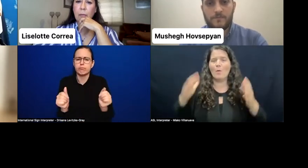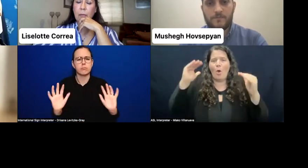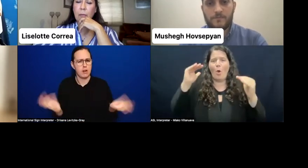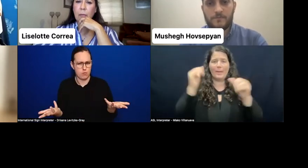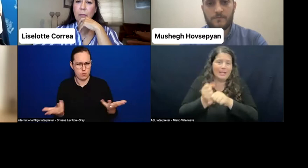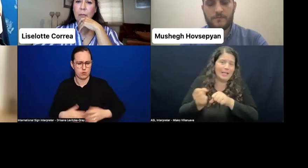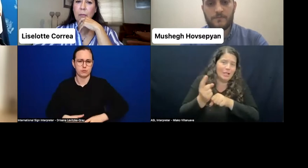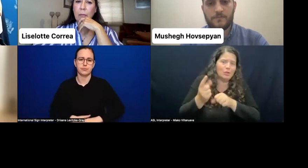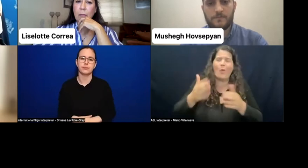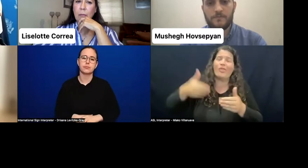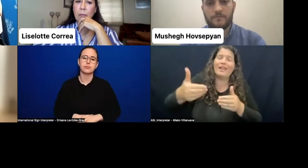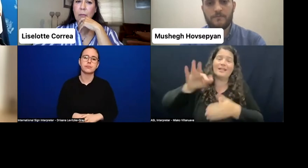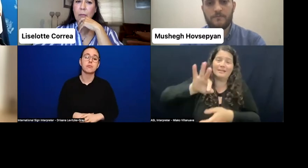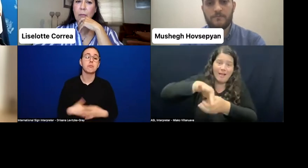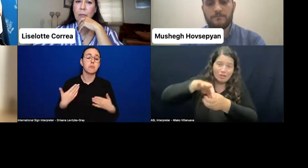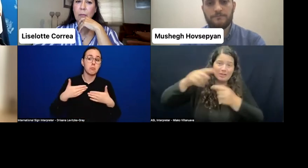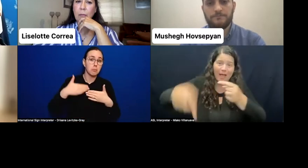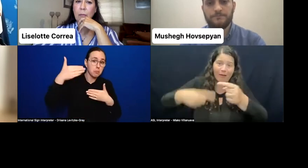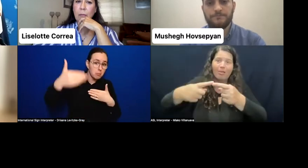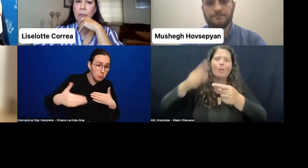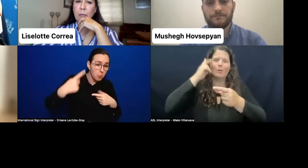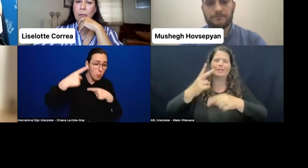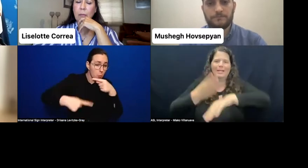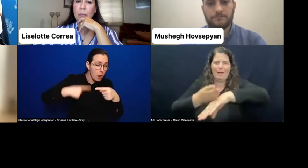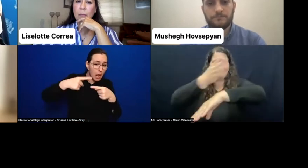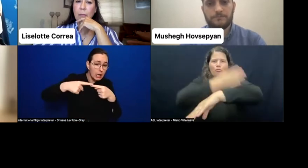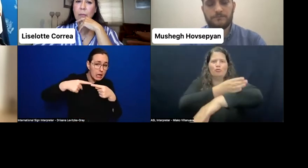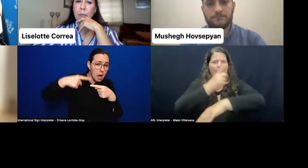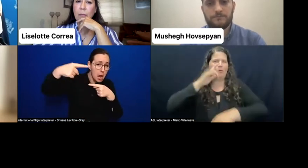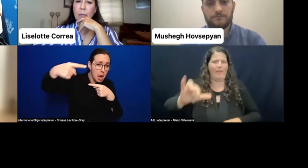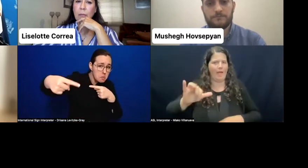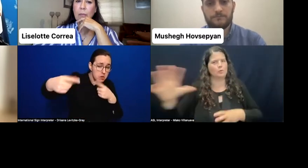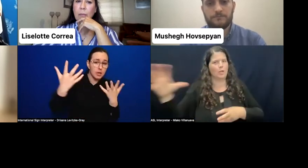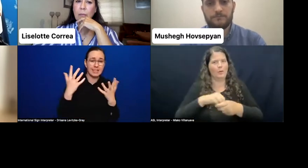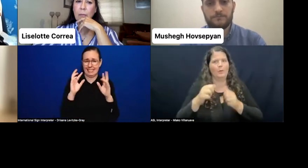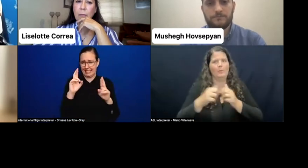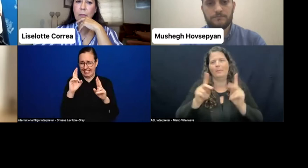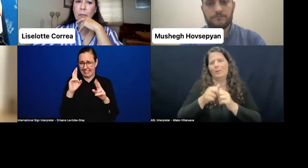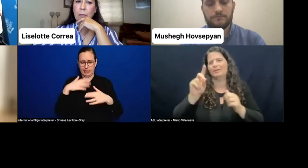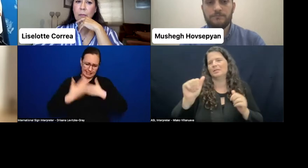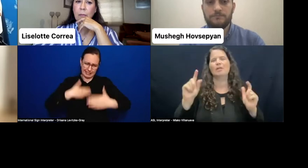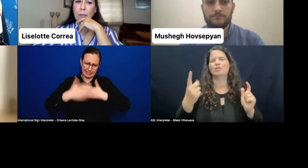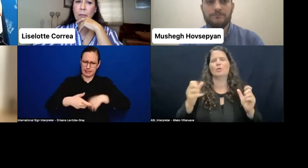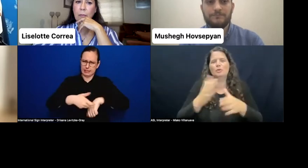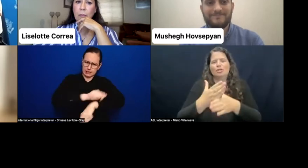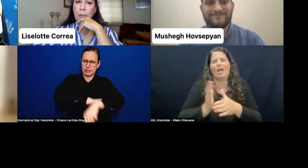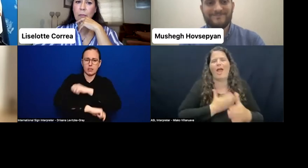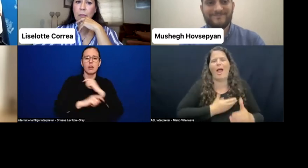are going to see good improvement of the particular person with disability. So I wanted to show you this experience we are trying.